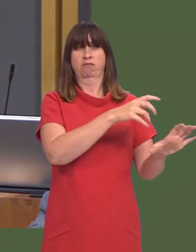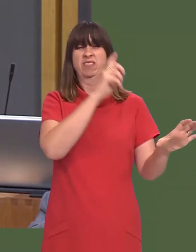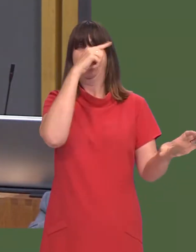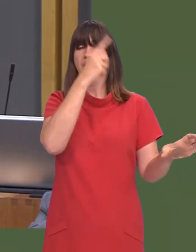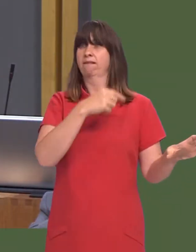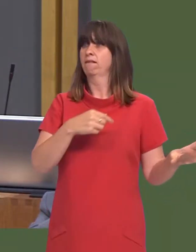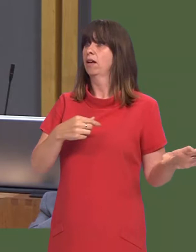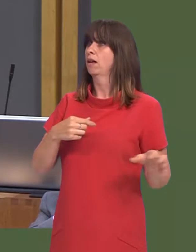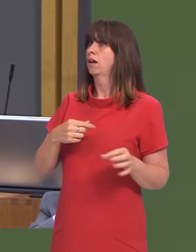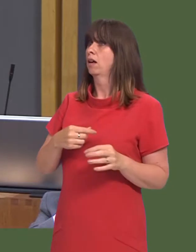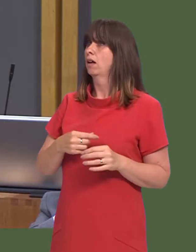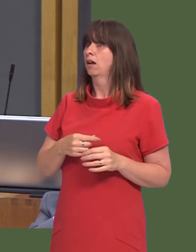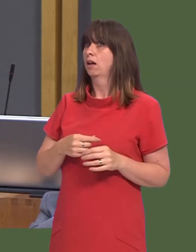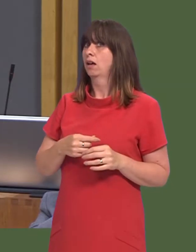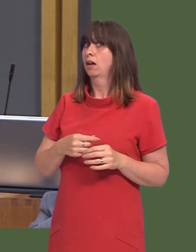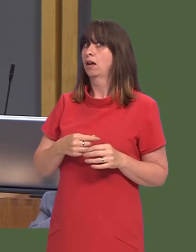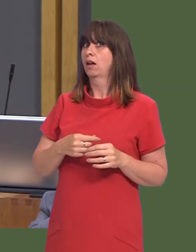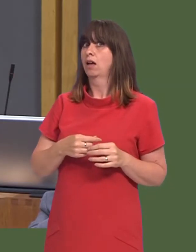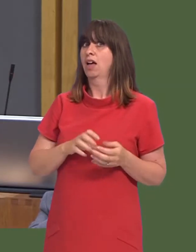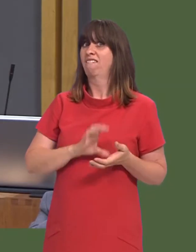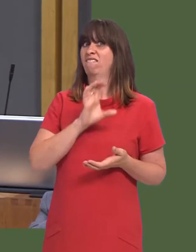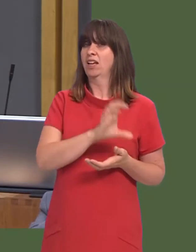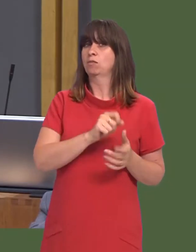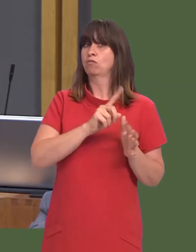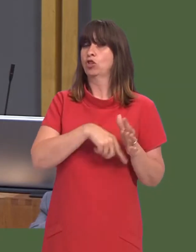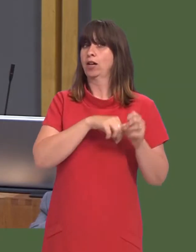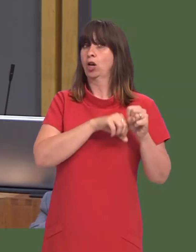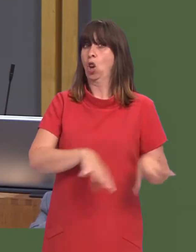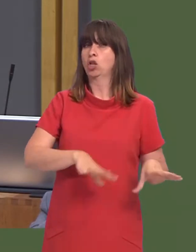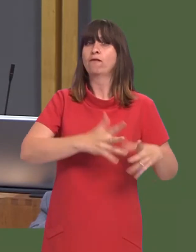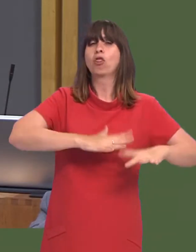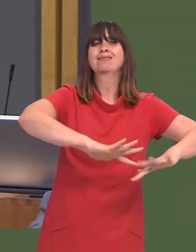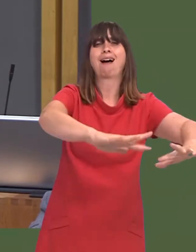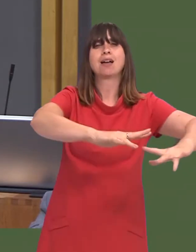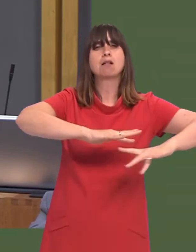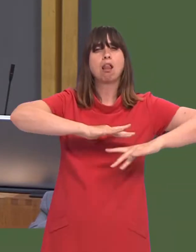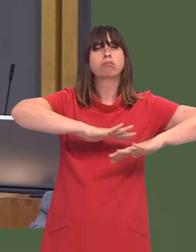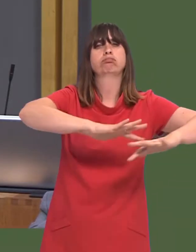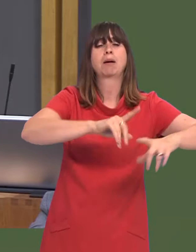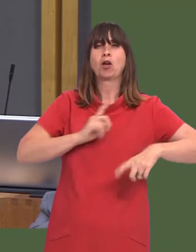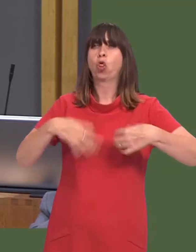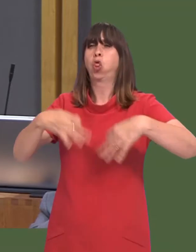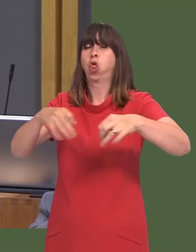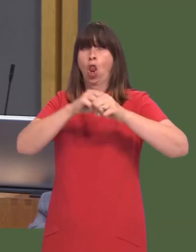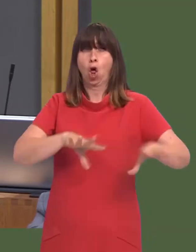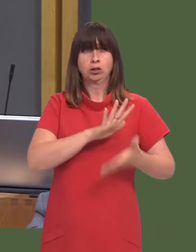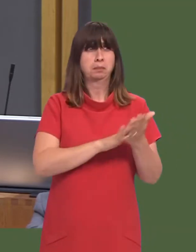region if we lose a huge renewable investment project in the tidal lagoon due to dither